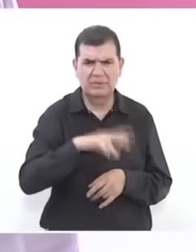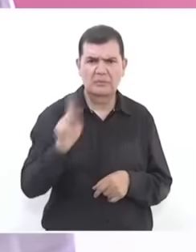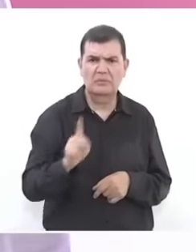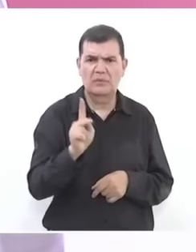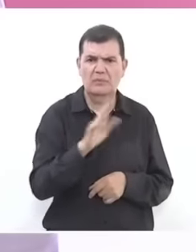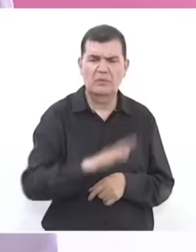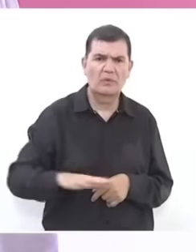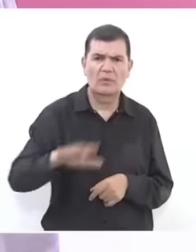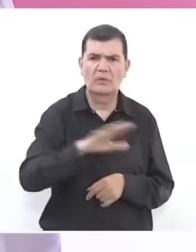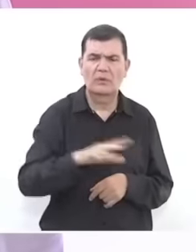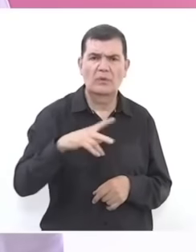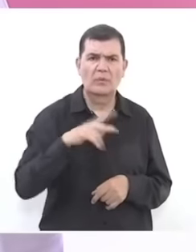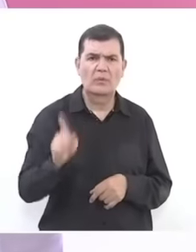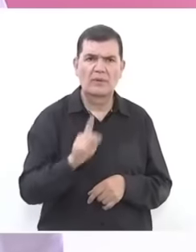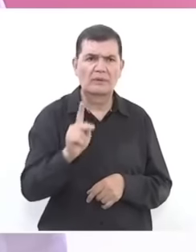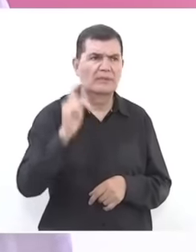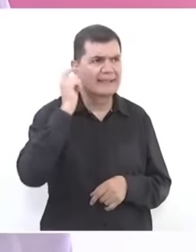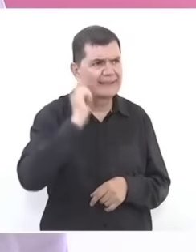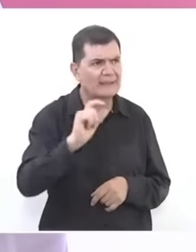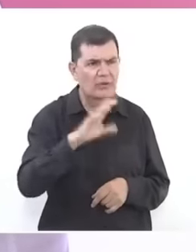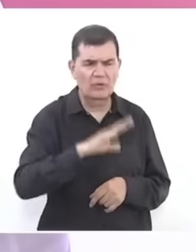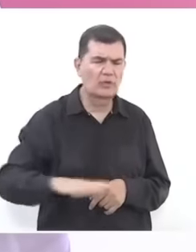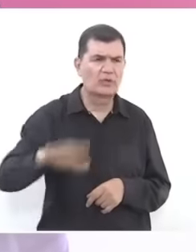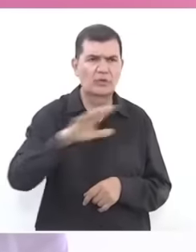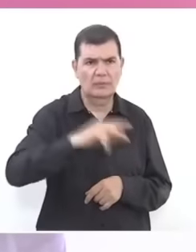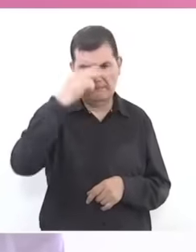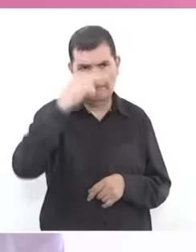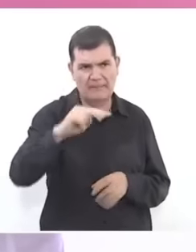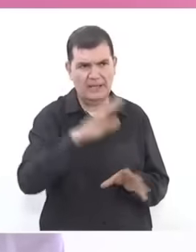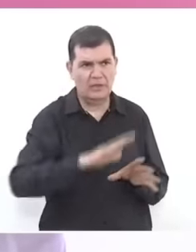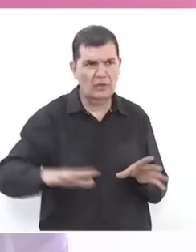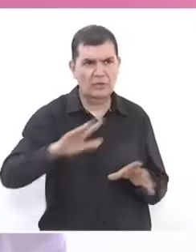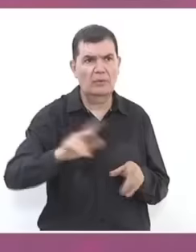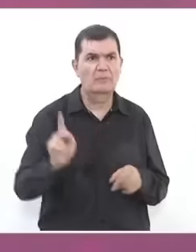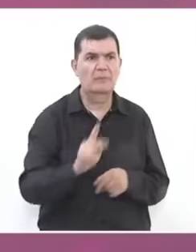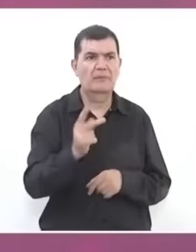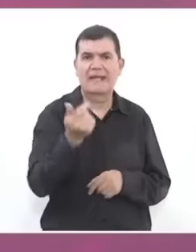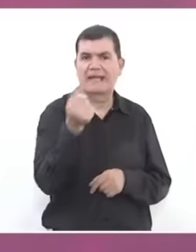all the towns of Guerrero all the towns of Mexico this is our